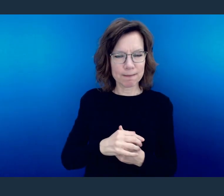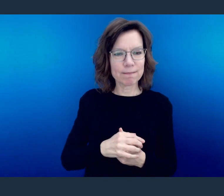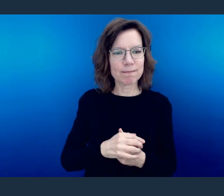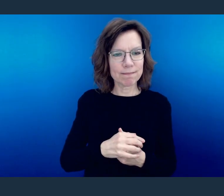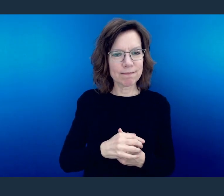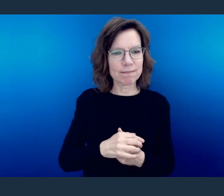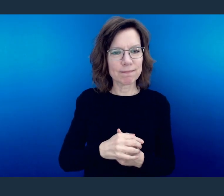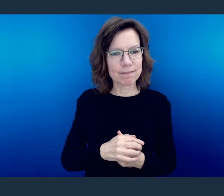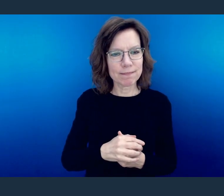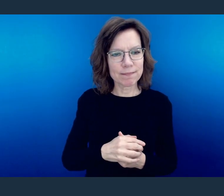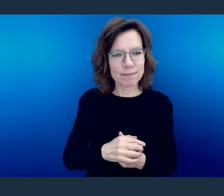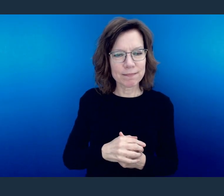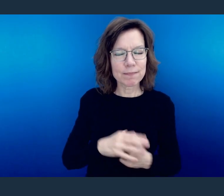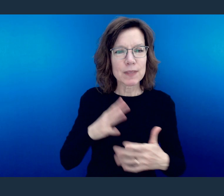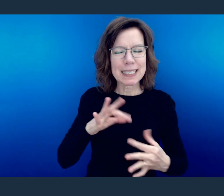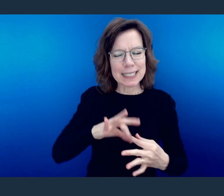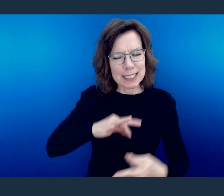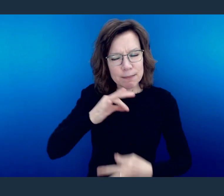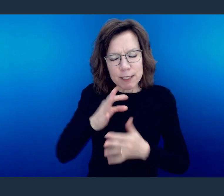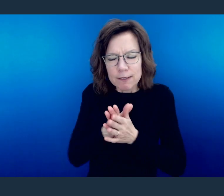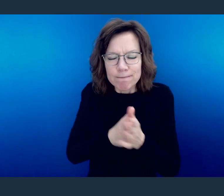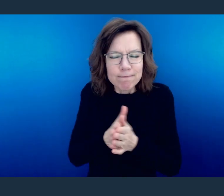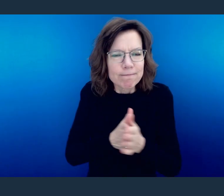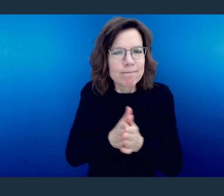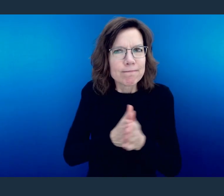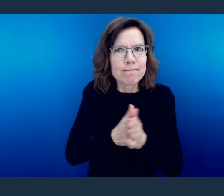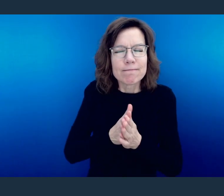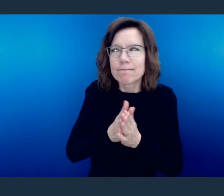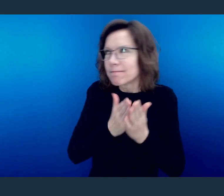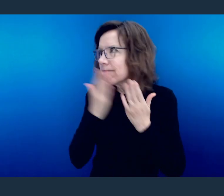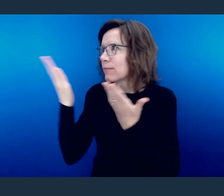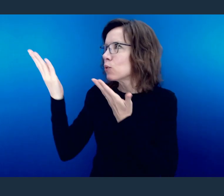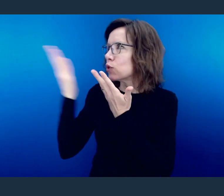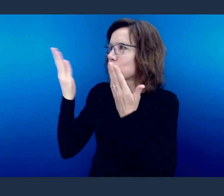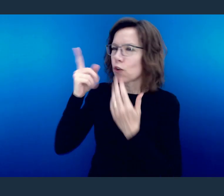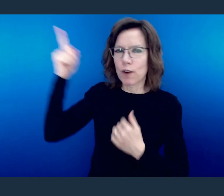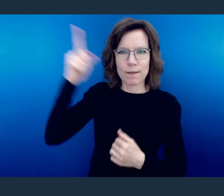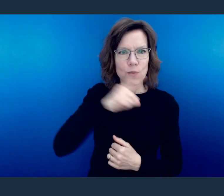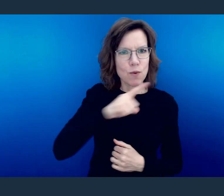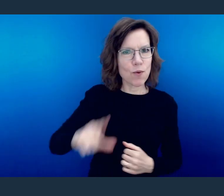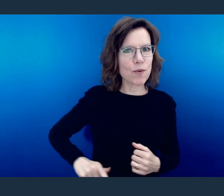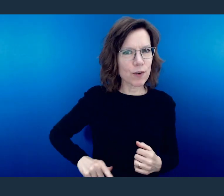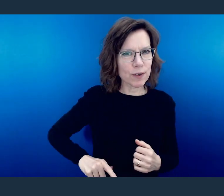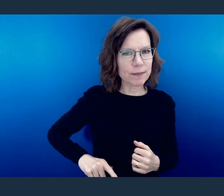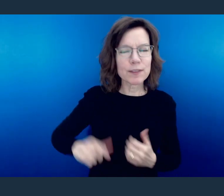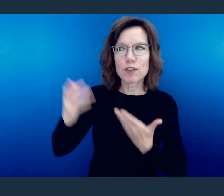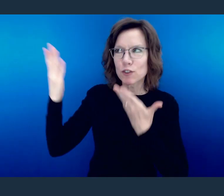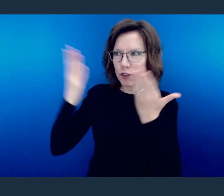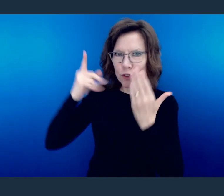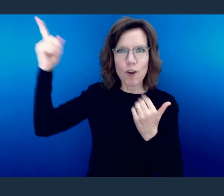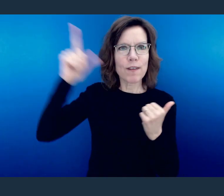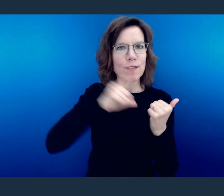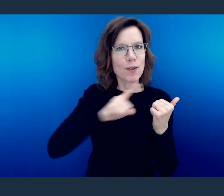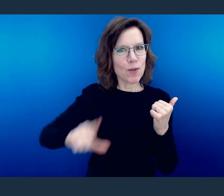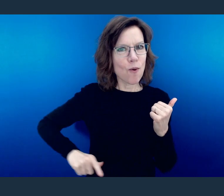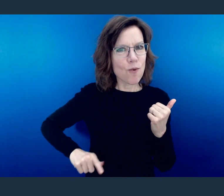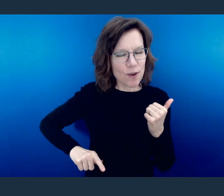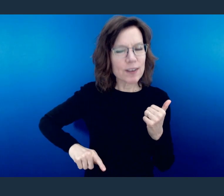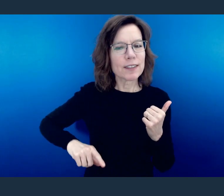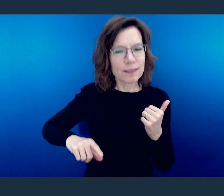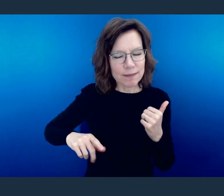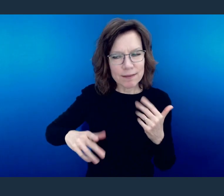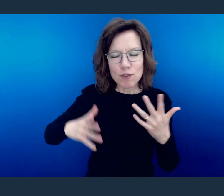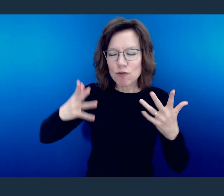"Fervent in spirit, serve the Lord.